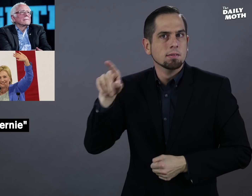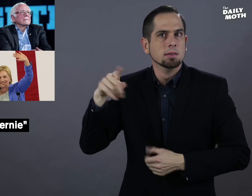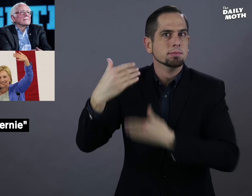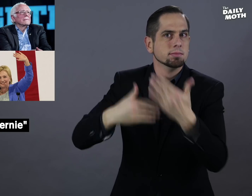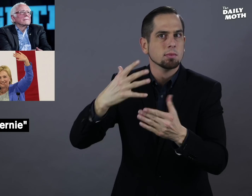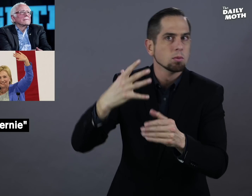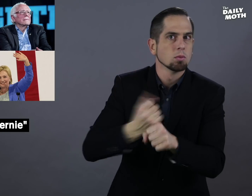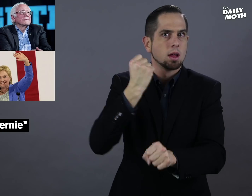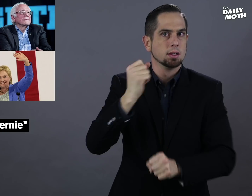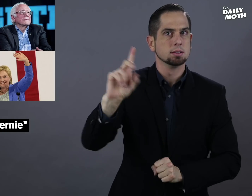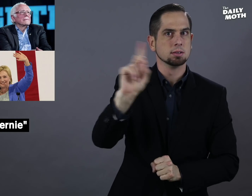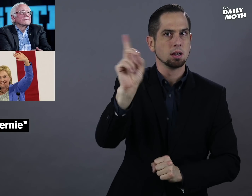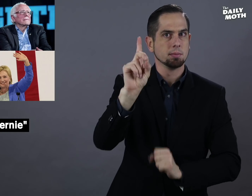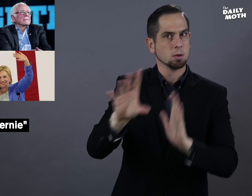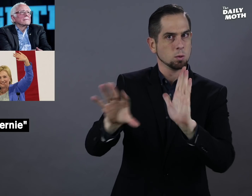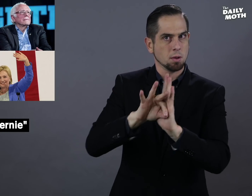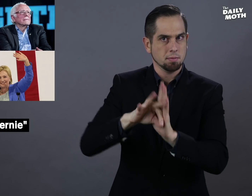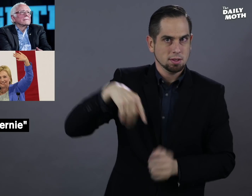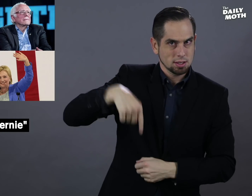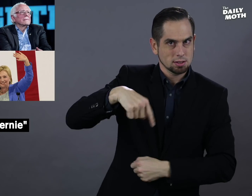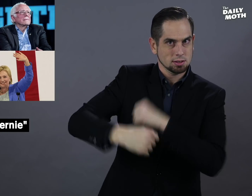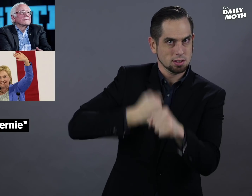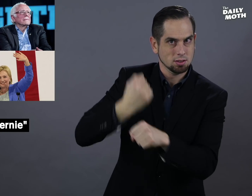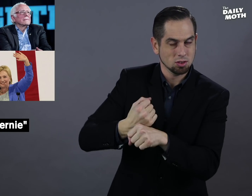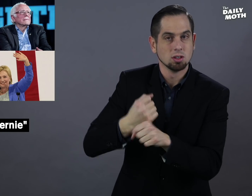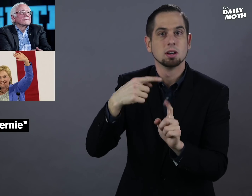he won the Democratic nomination this year,